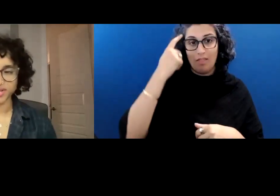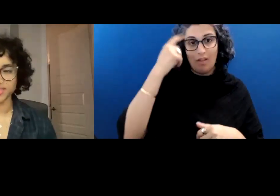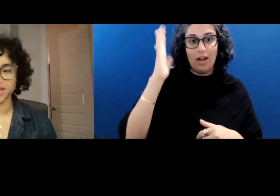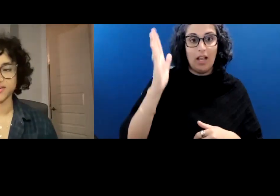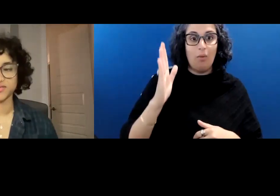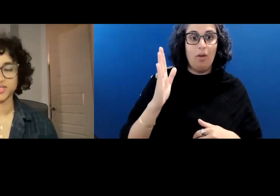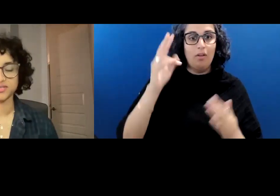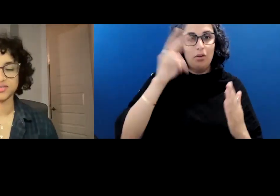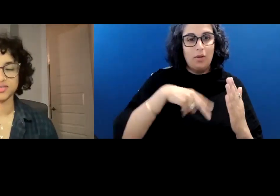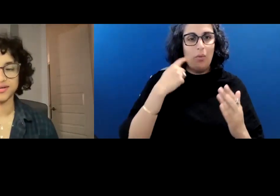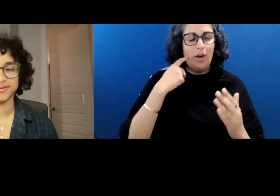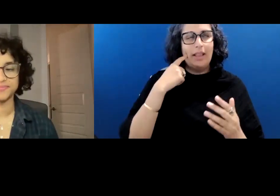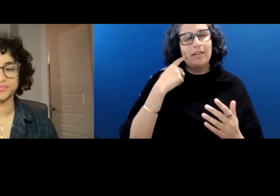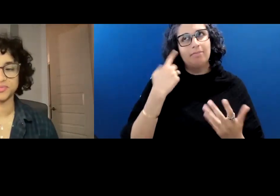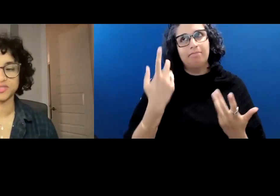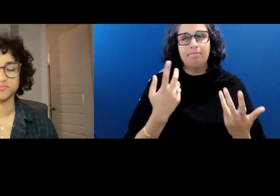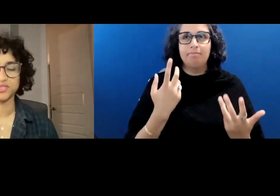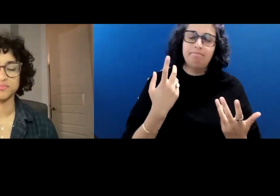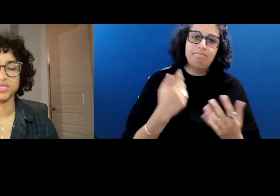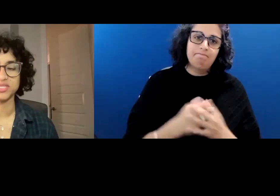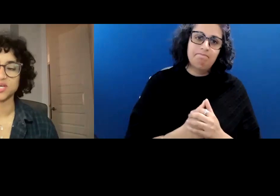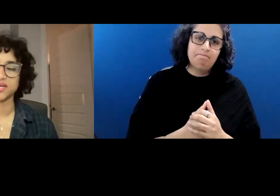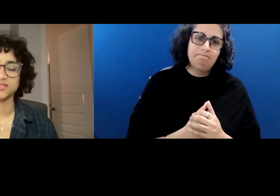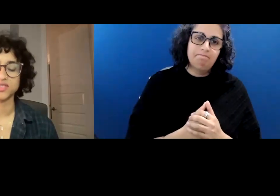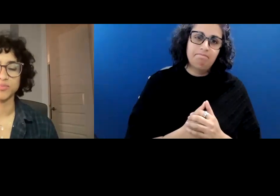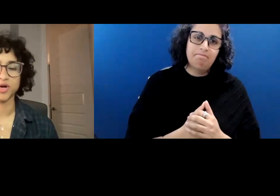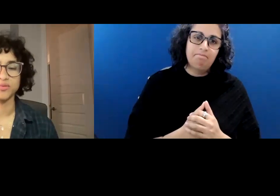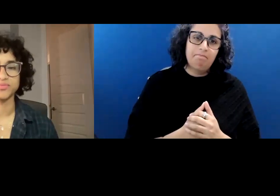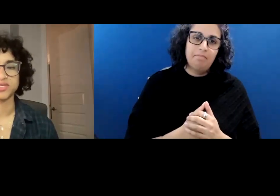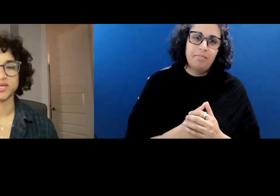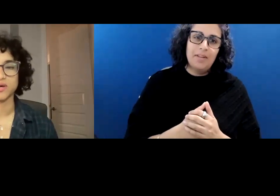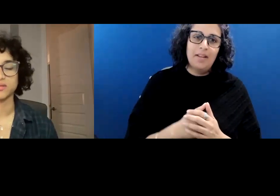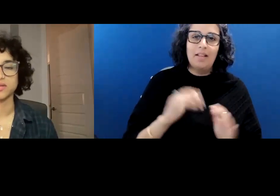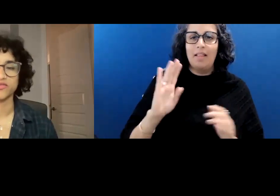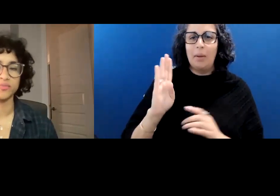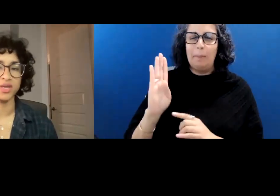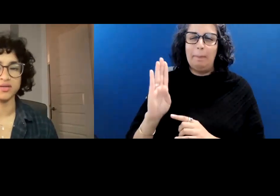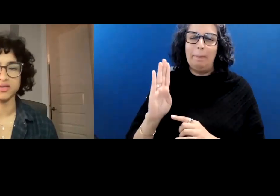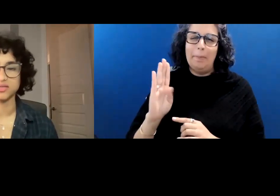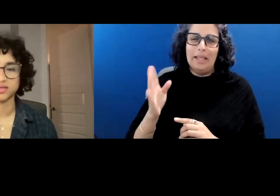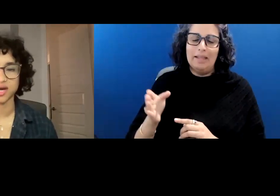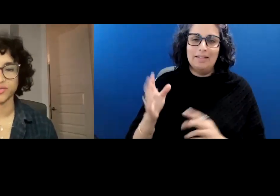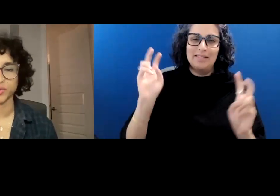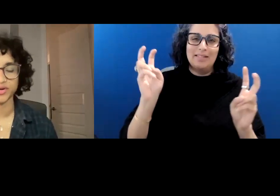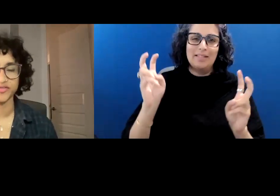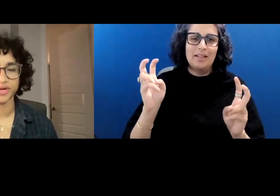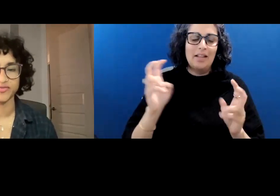what I think of is some b-sides—they are poems that never made it into either one of